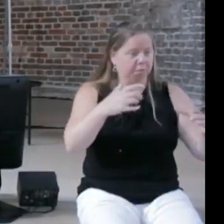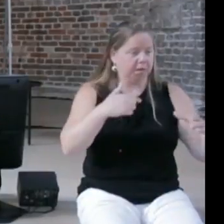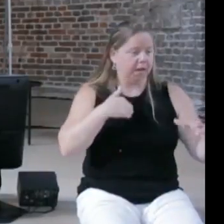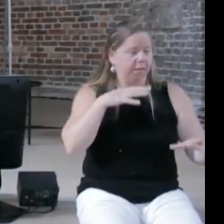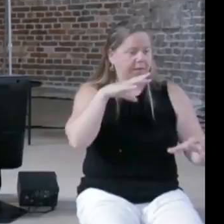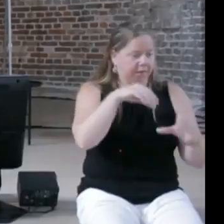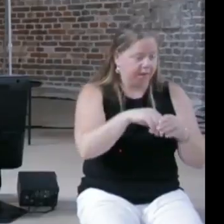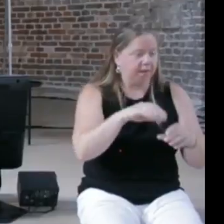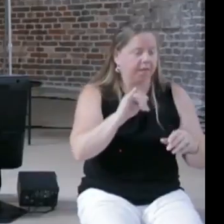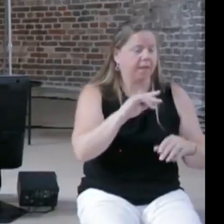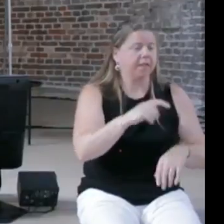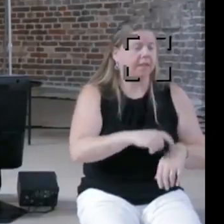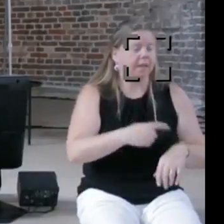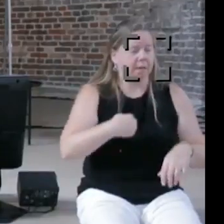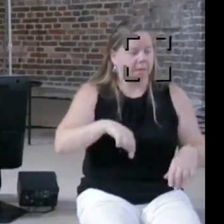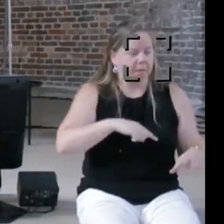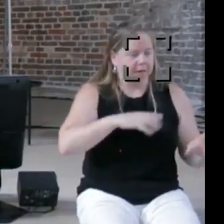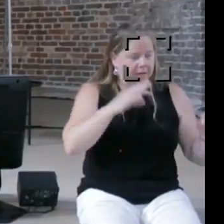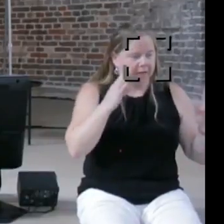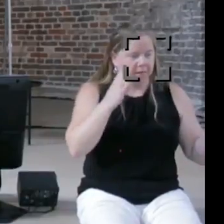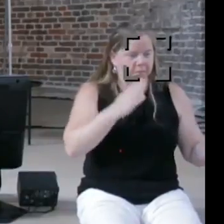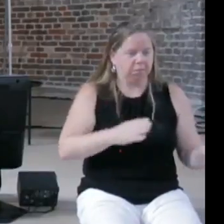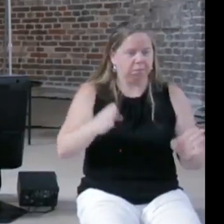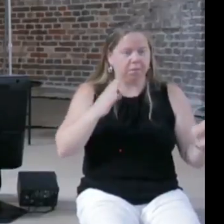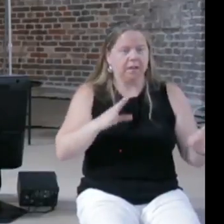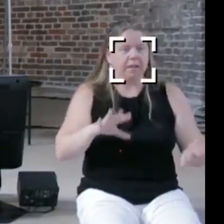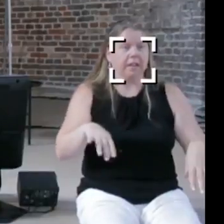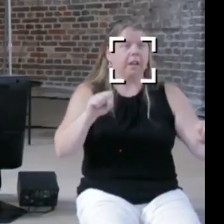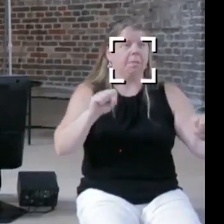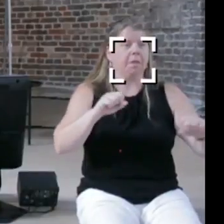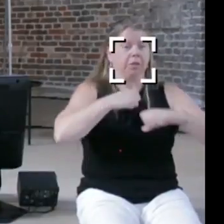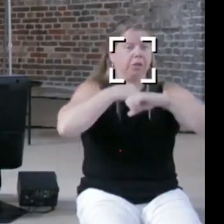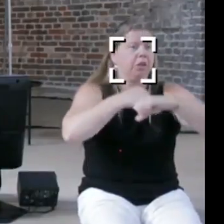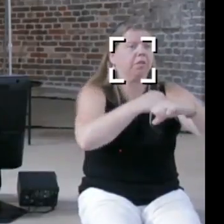decided to organize a security conference which is what all the political parties do,